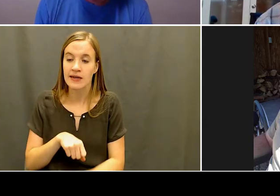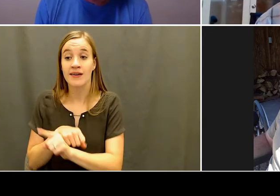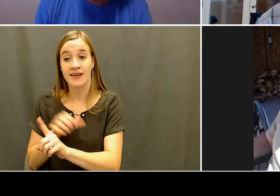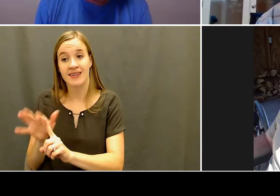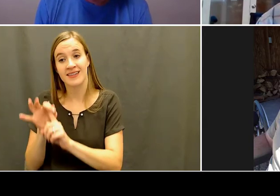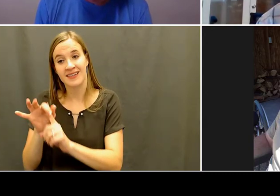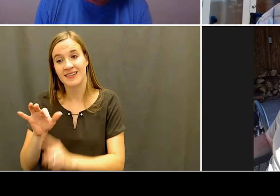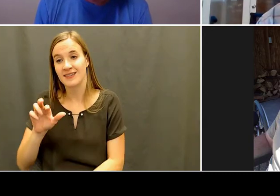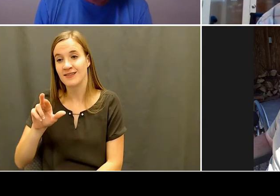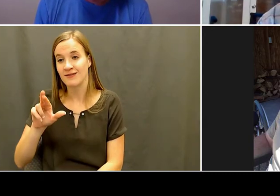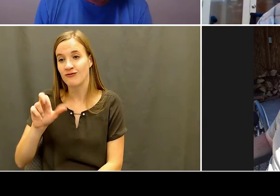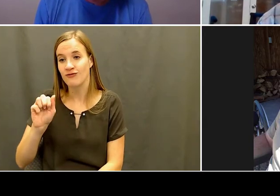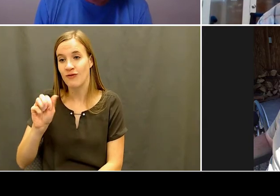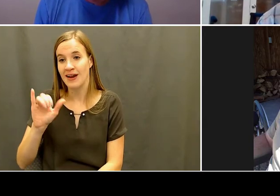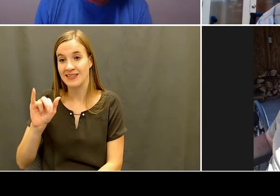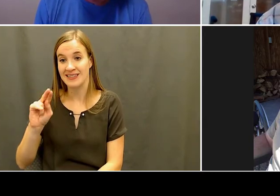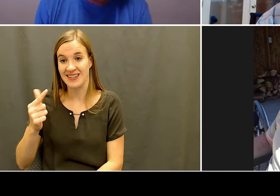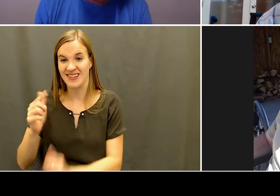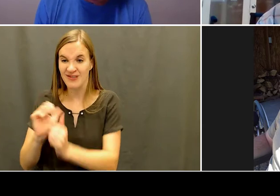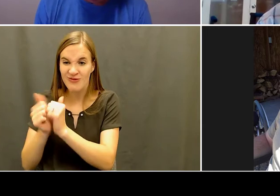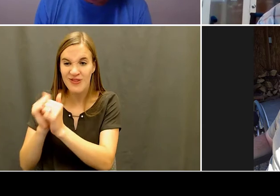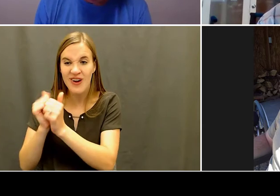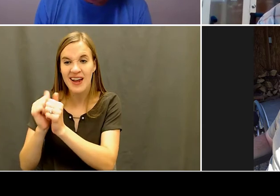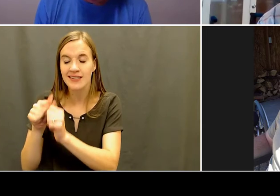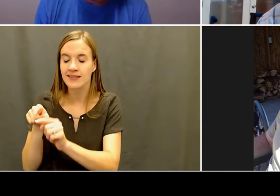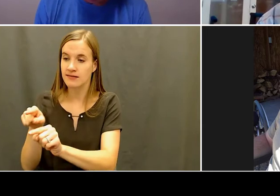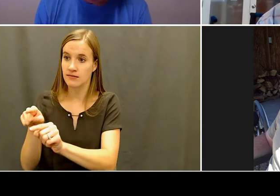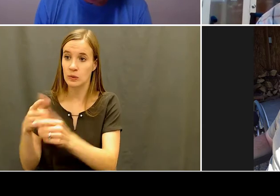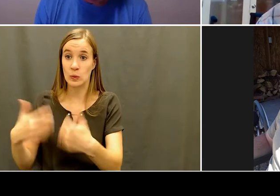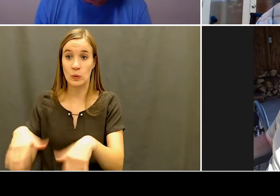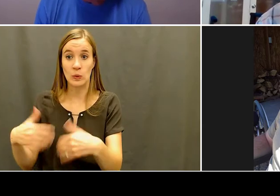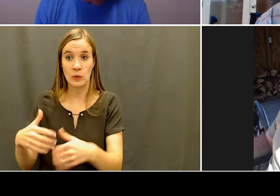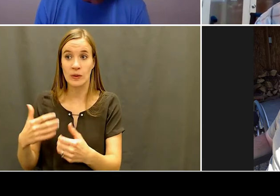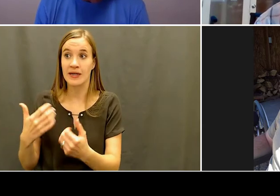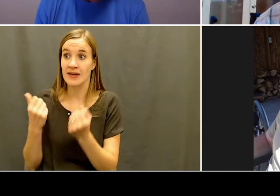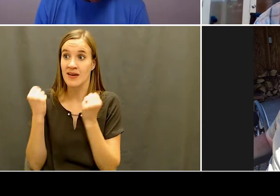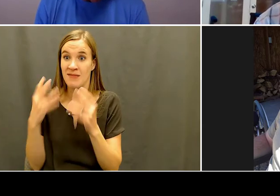a member of Team USA three different times and traveled